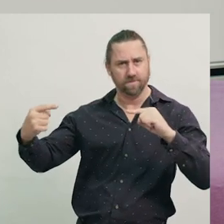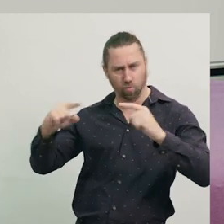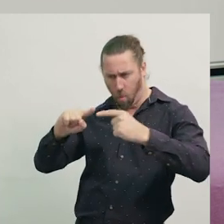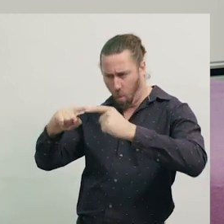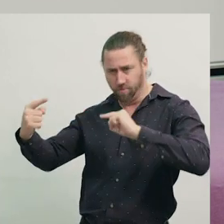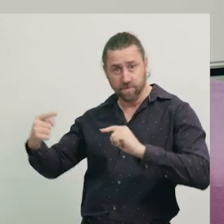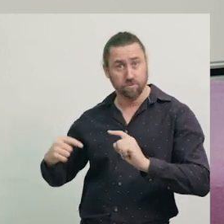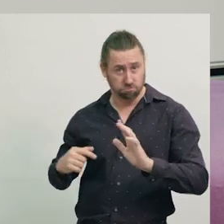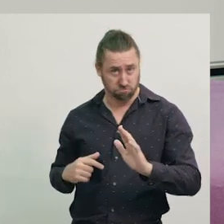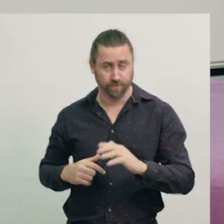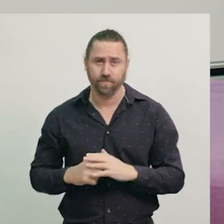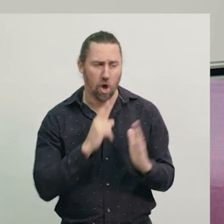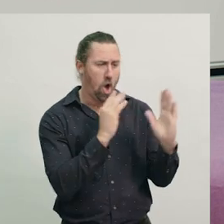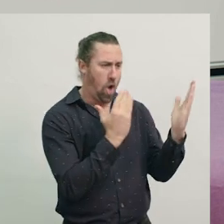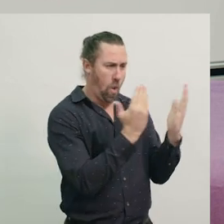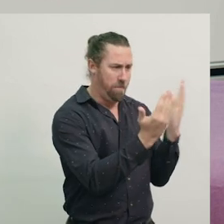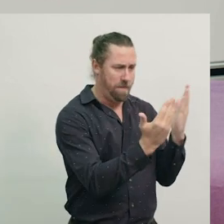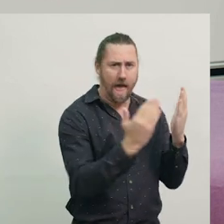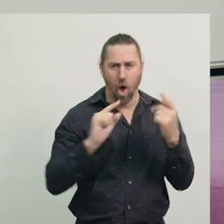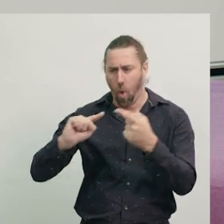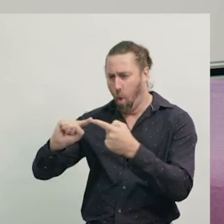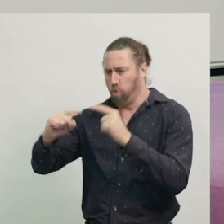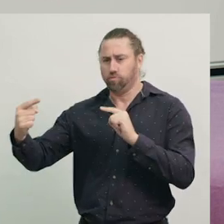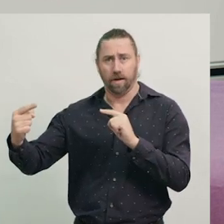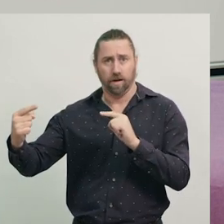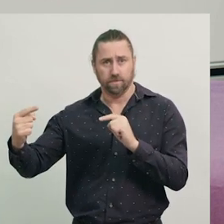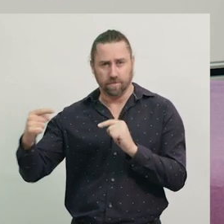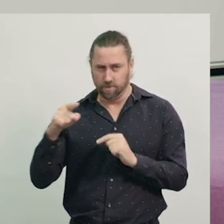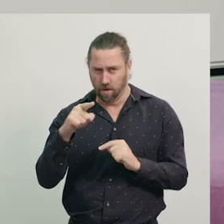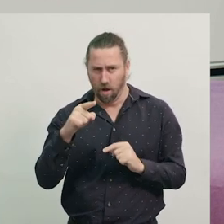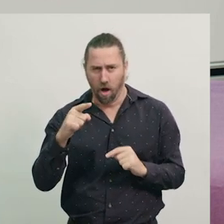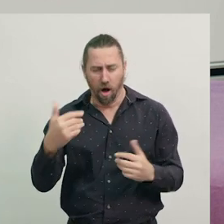Now, comparing and contrasting provides a lot of information for us to work with.